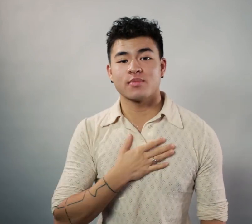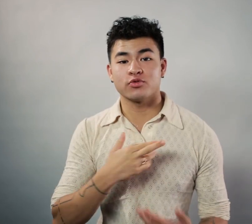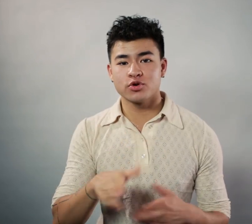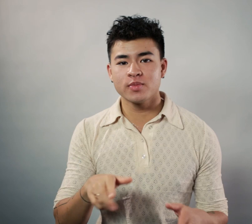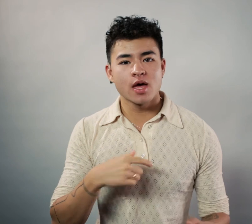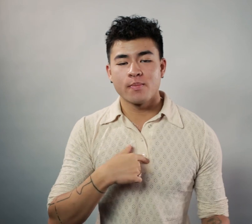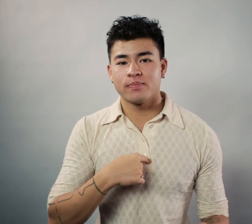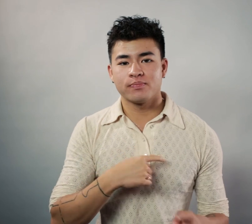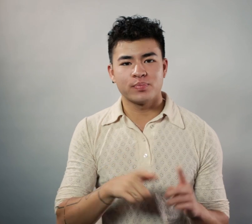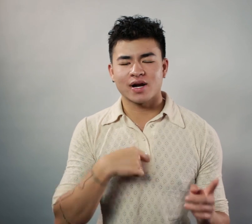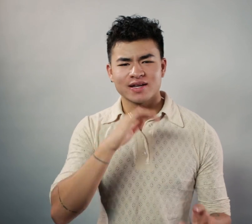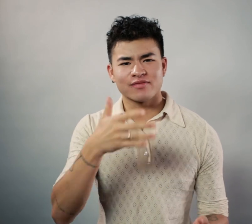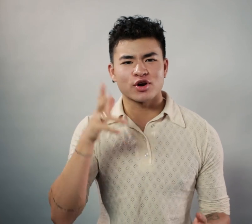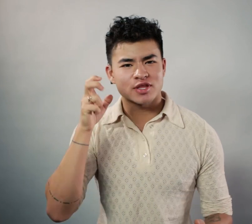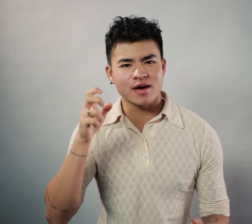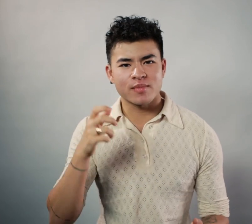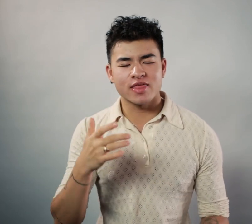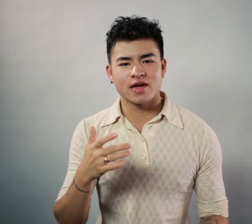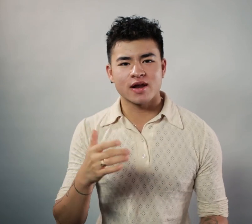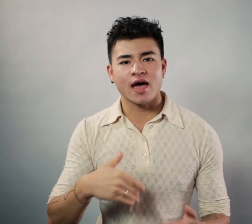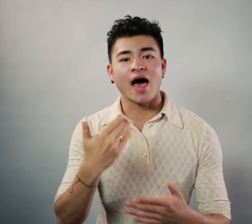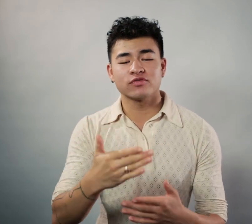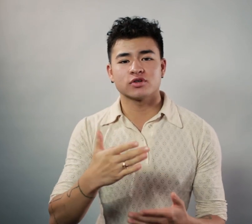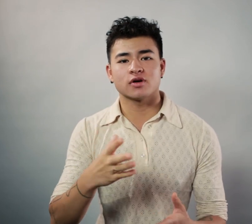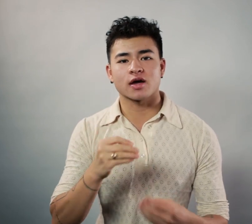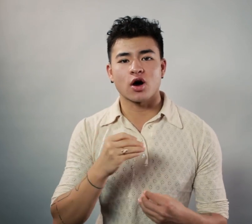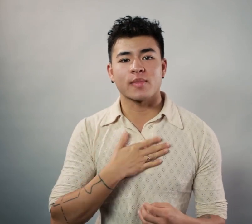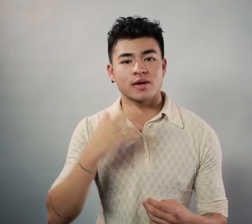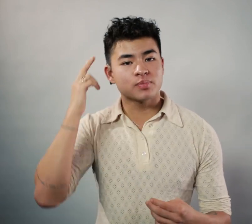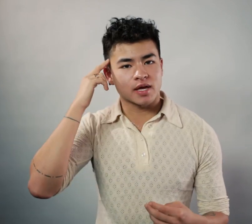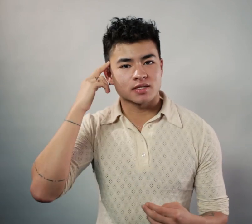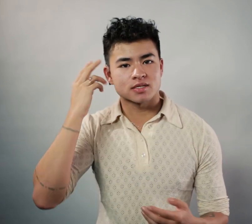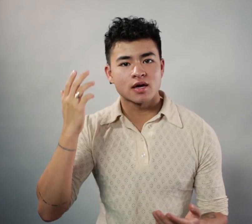outside of my room. But I never heard them and then after I got my implants